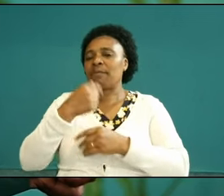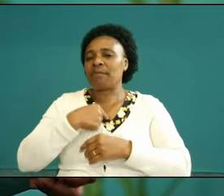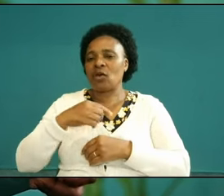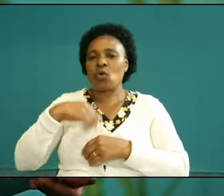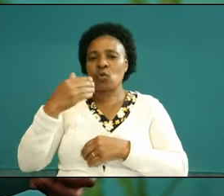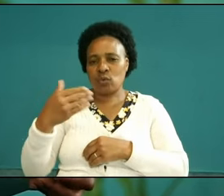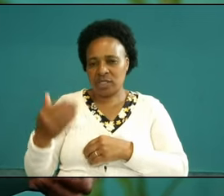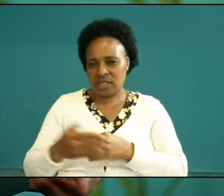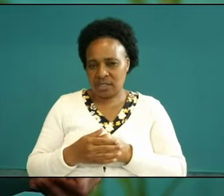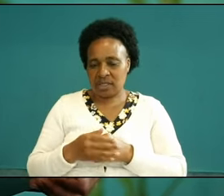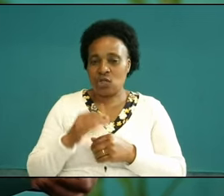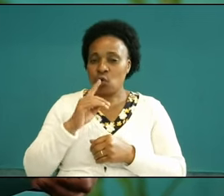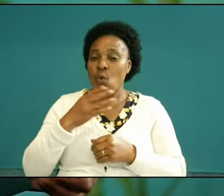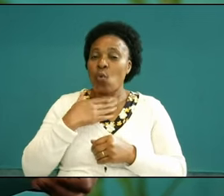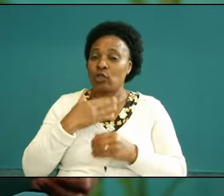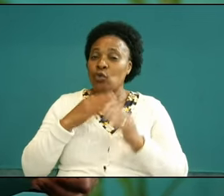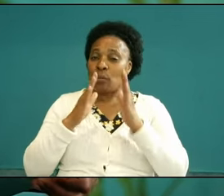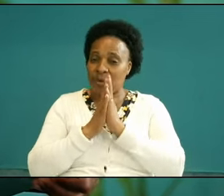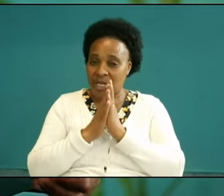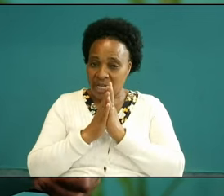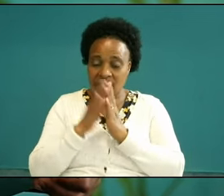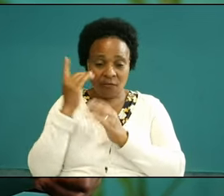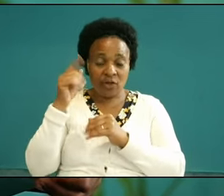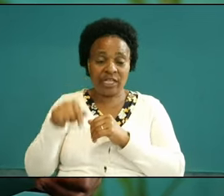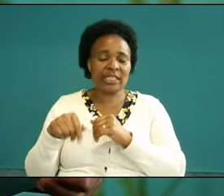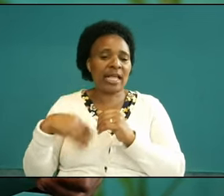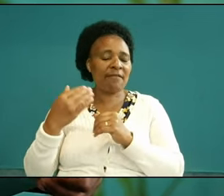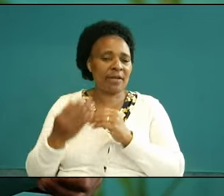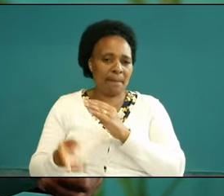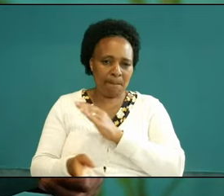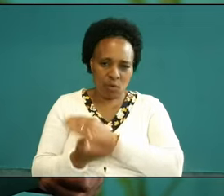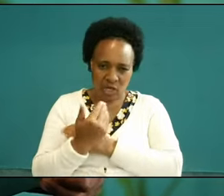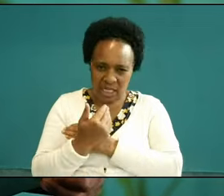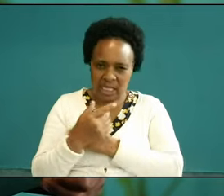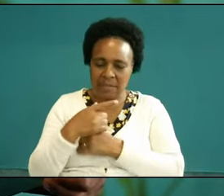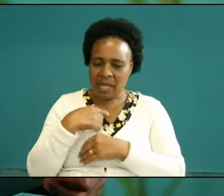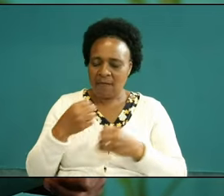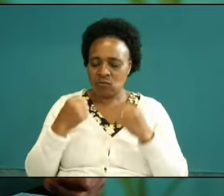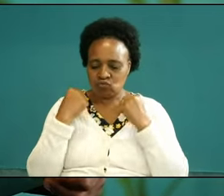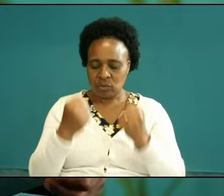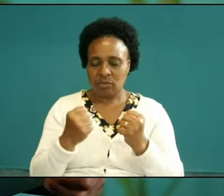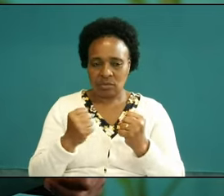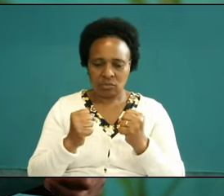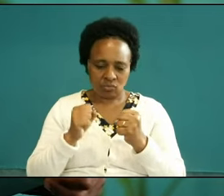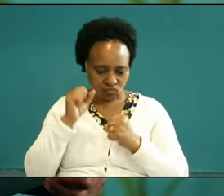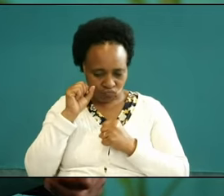and so I want you to pray for me so that every morning I have strength to wake and share together